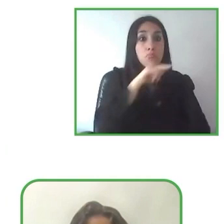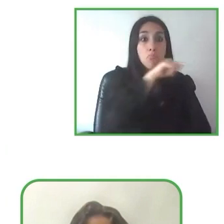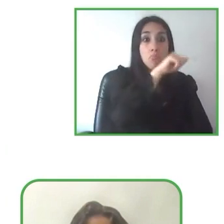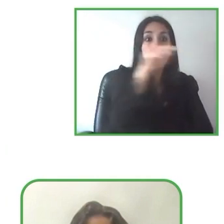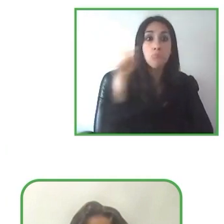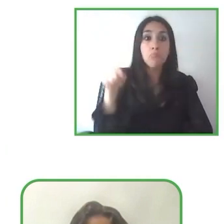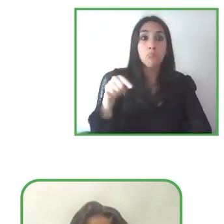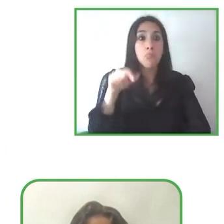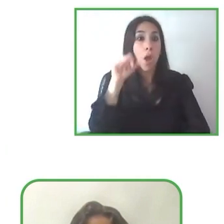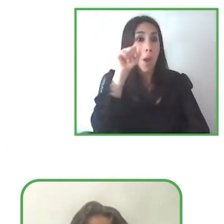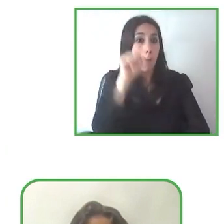Thank you very much.